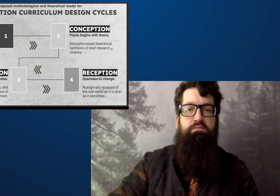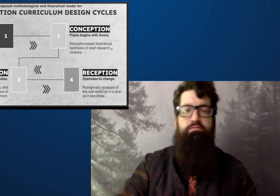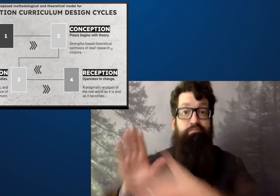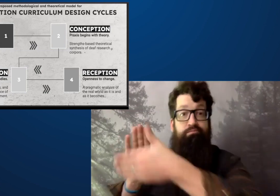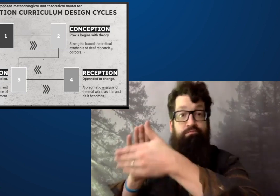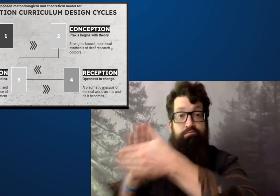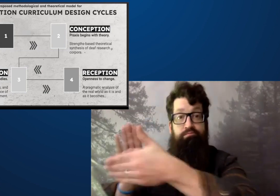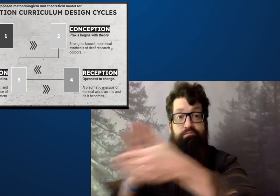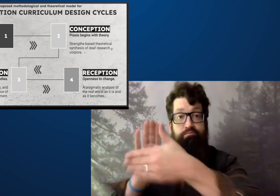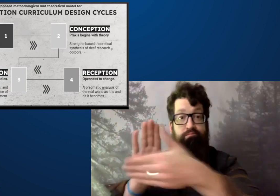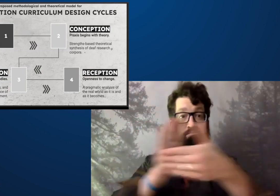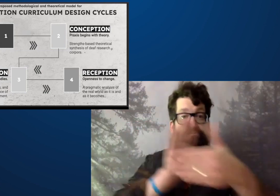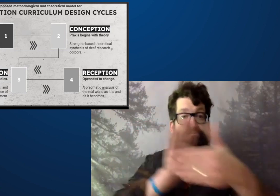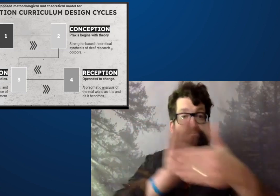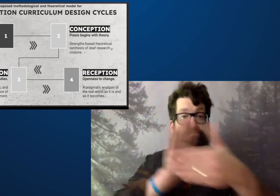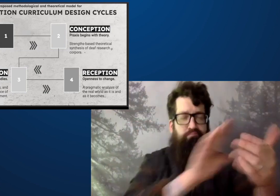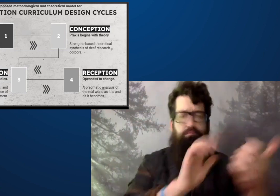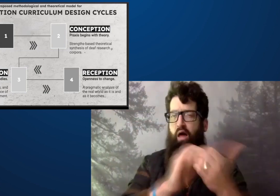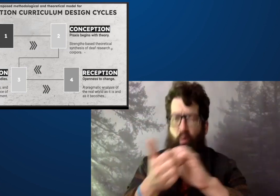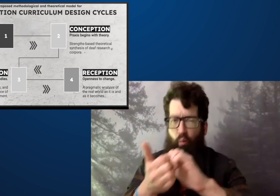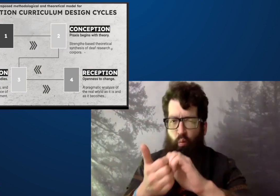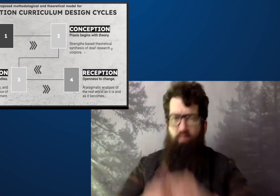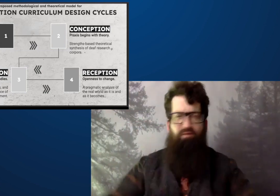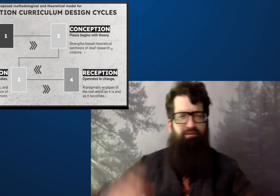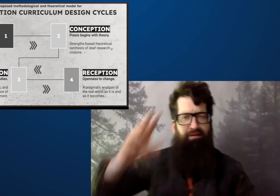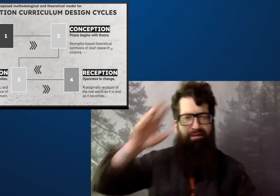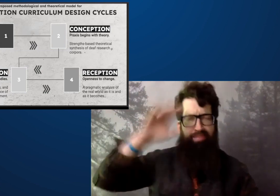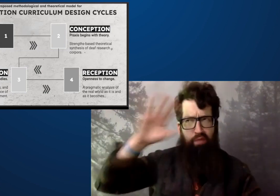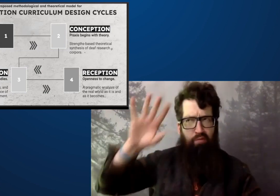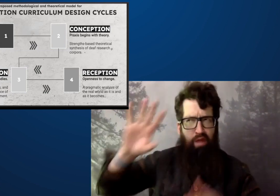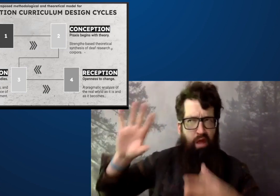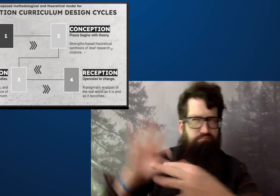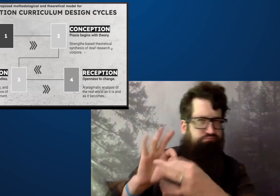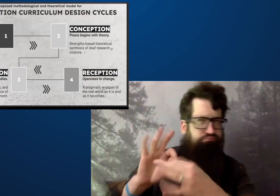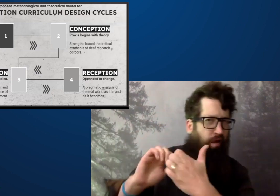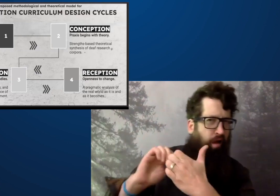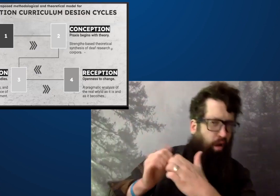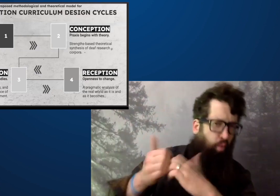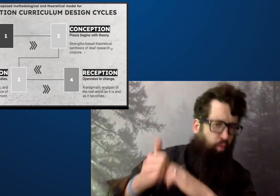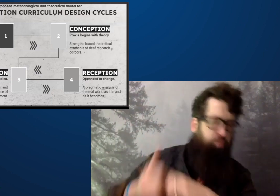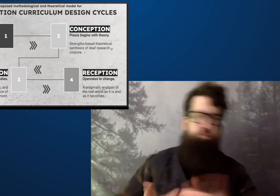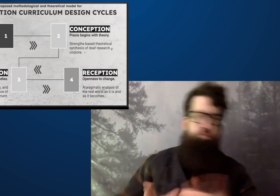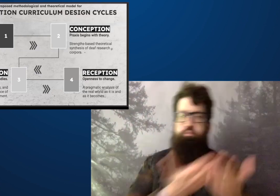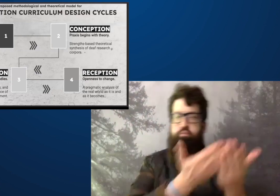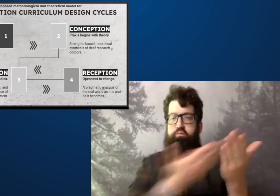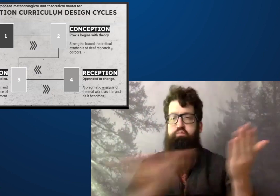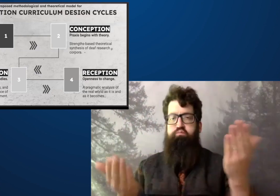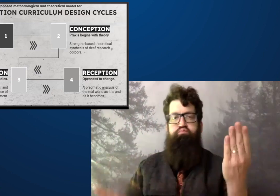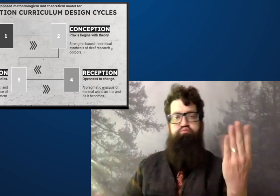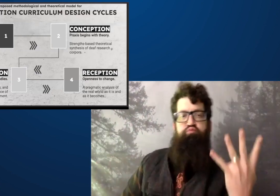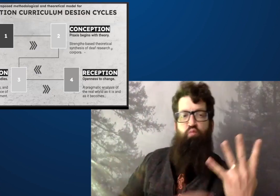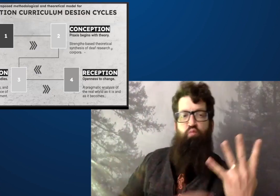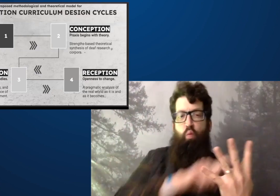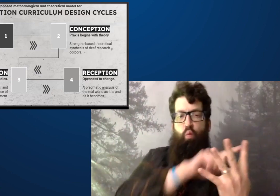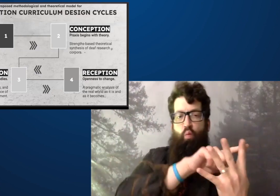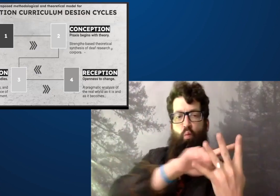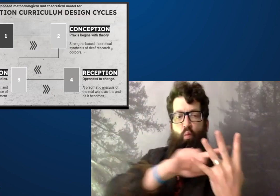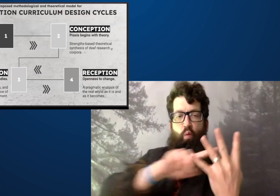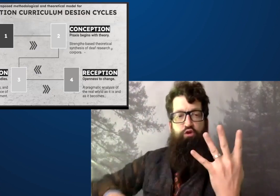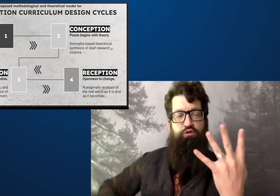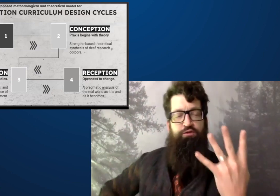Here methodological and a theoretical